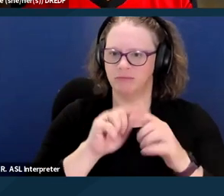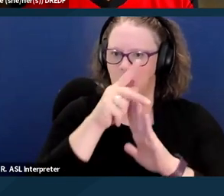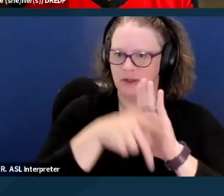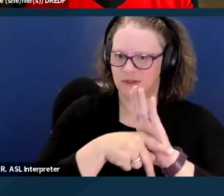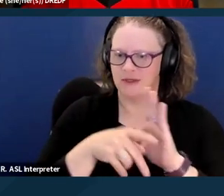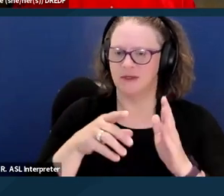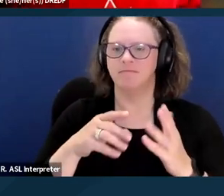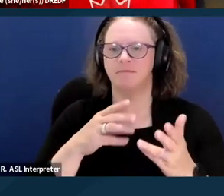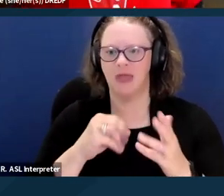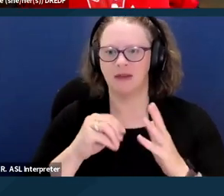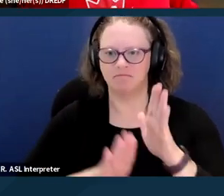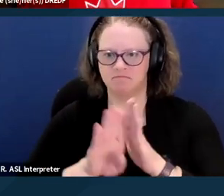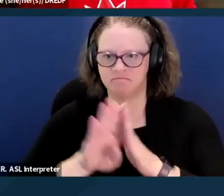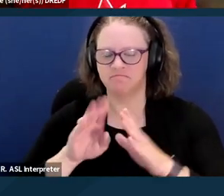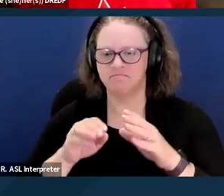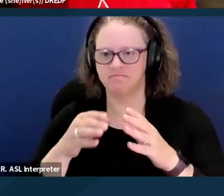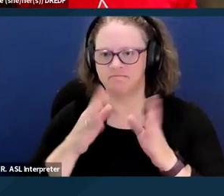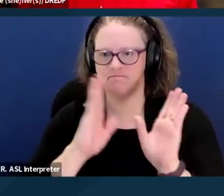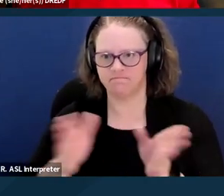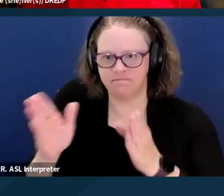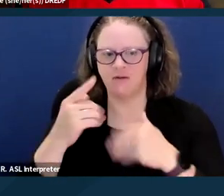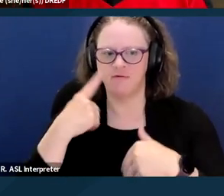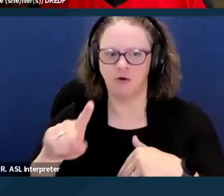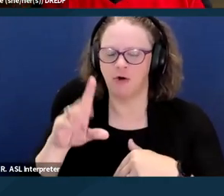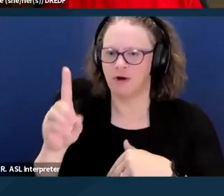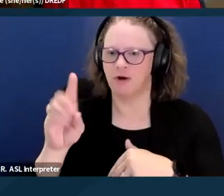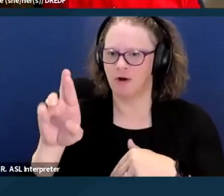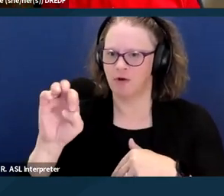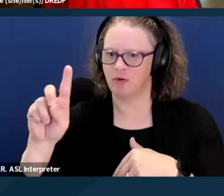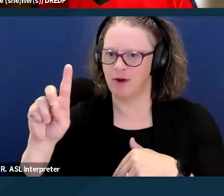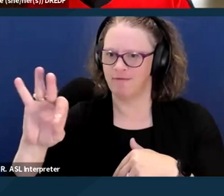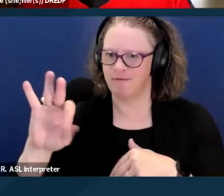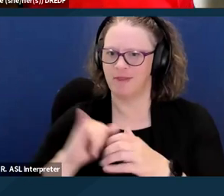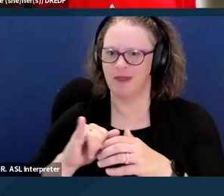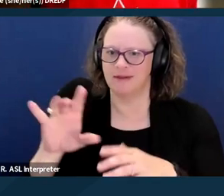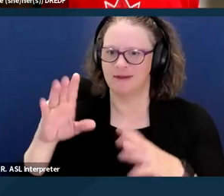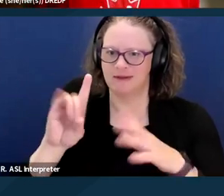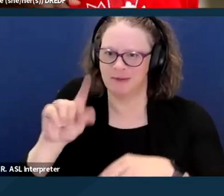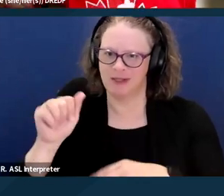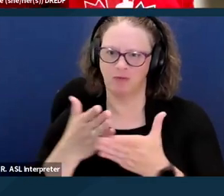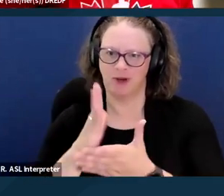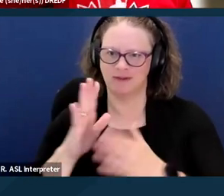a support center in for IOLTA in California, and we are also